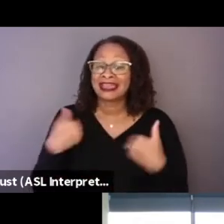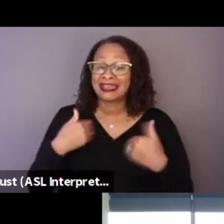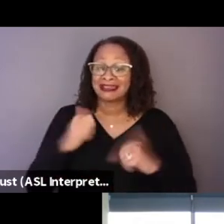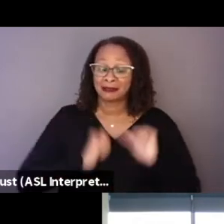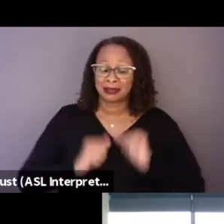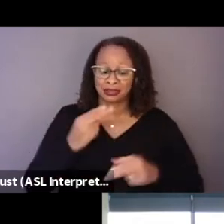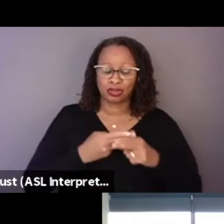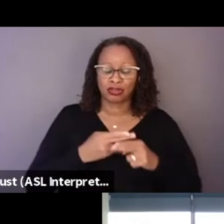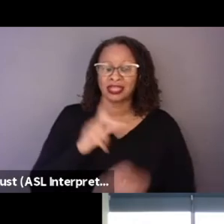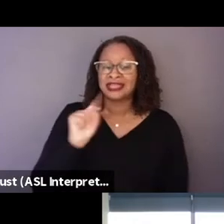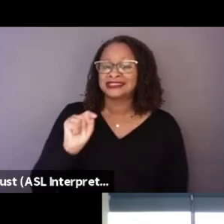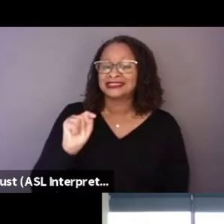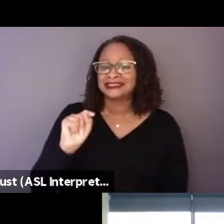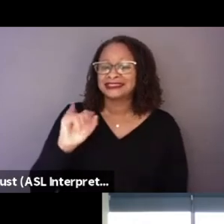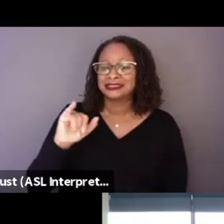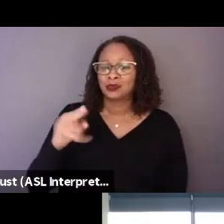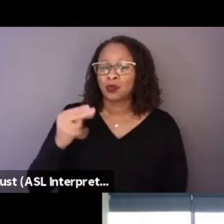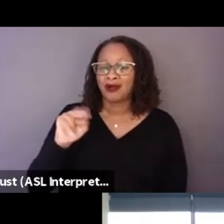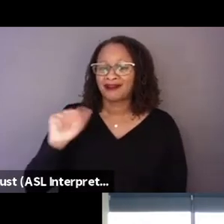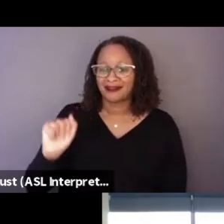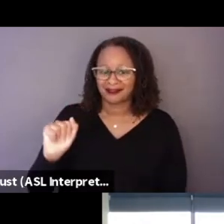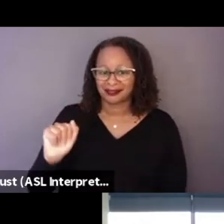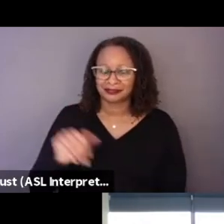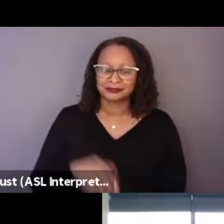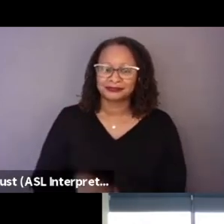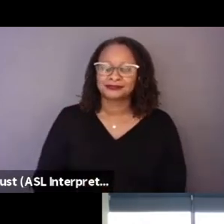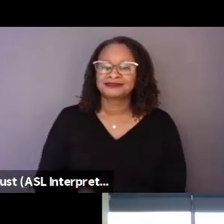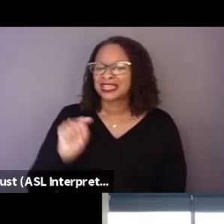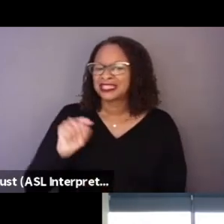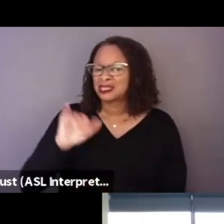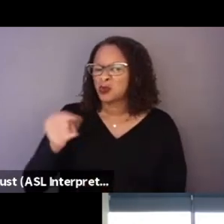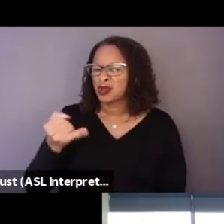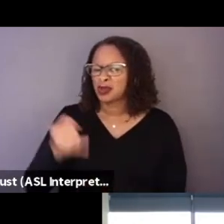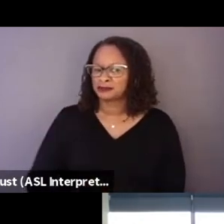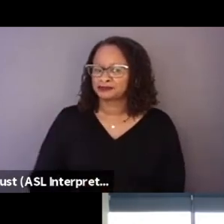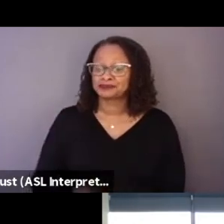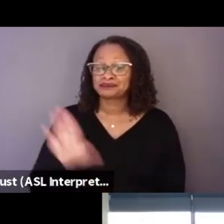which it was his diary of going to live in Tijuana